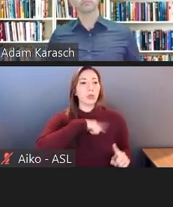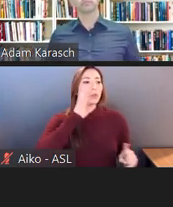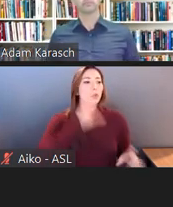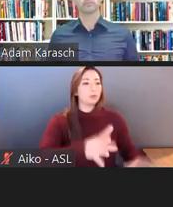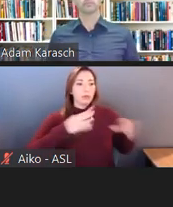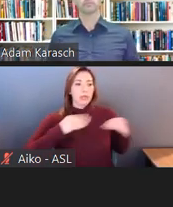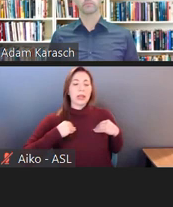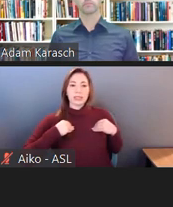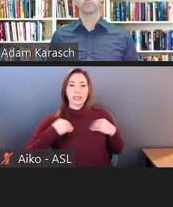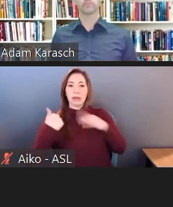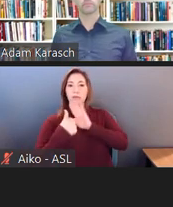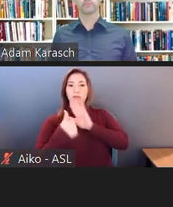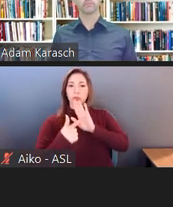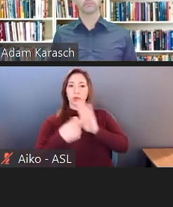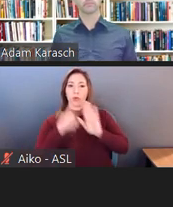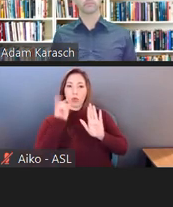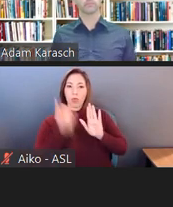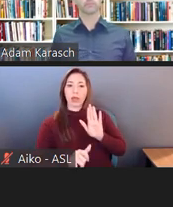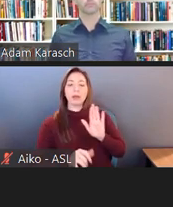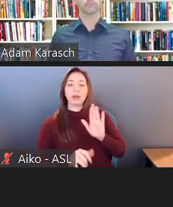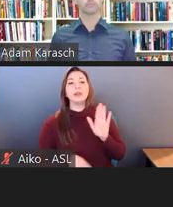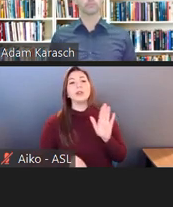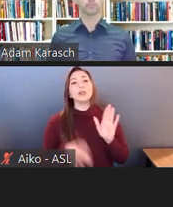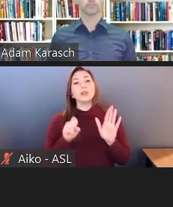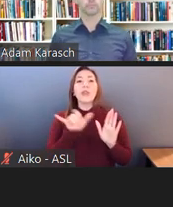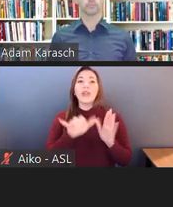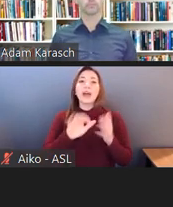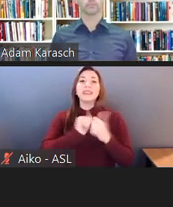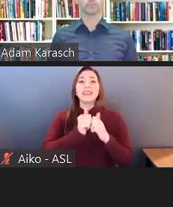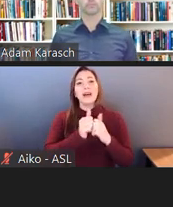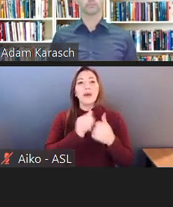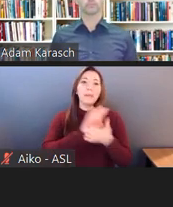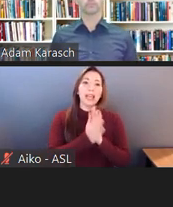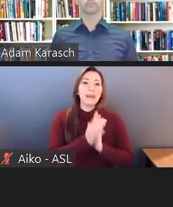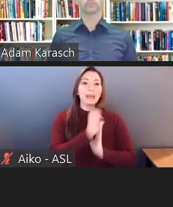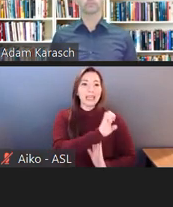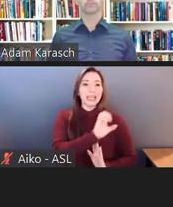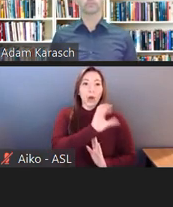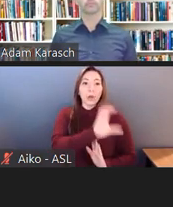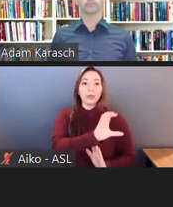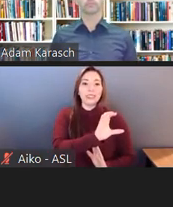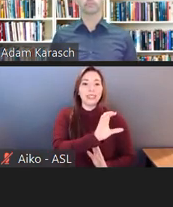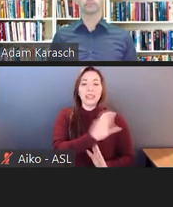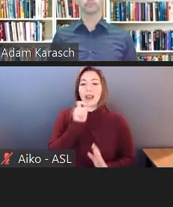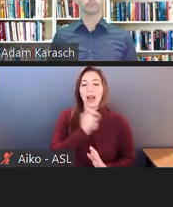So that's how it gets to be the EEOC versus, in this case, S&B.